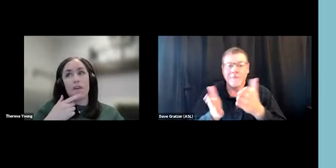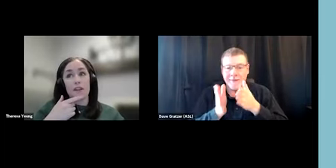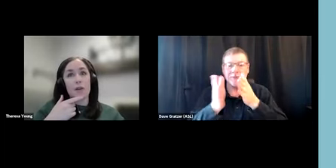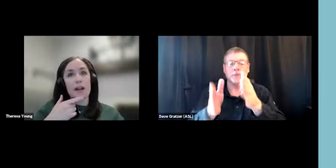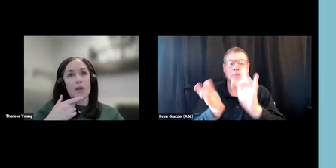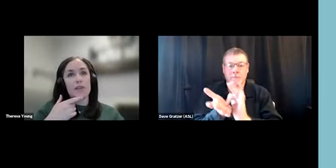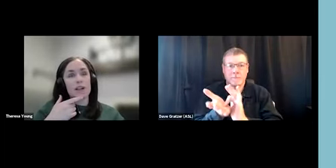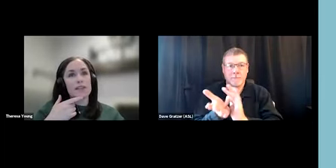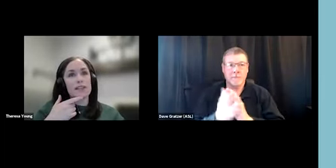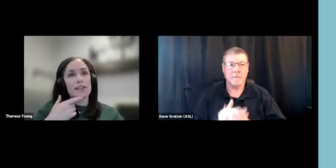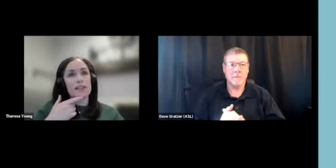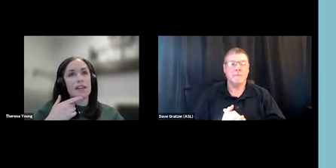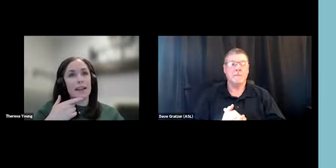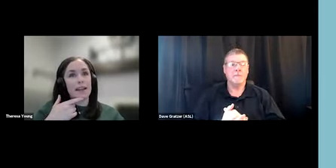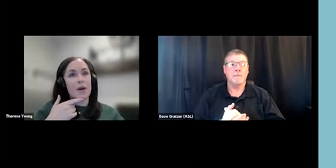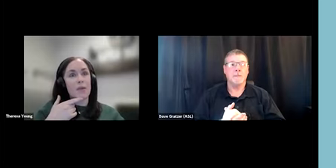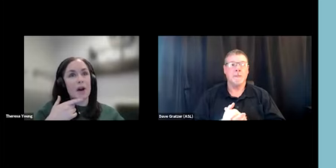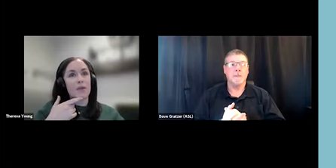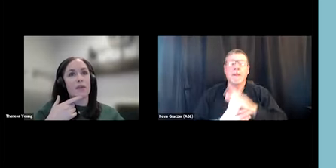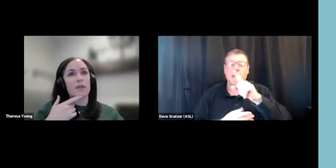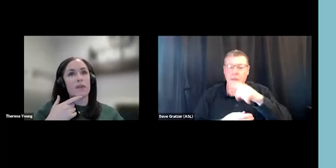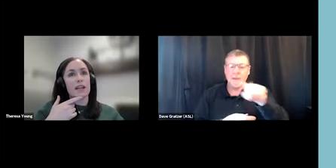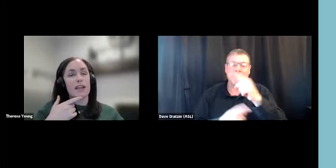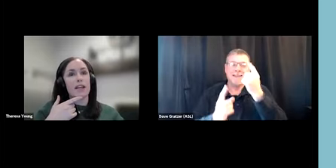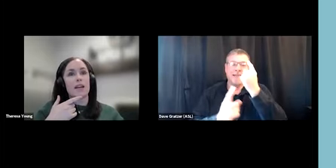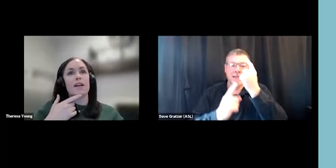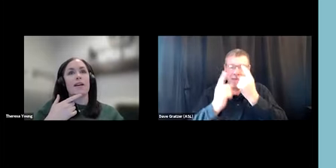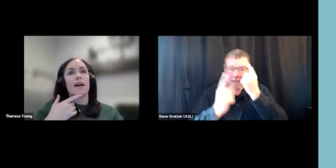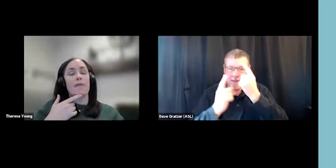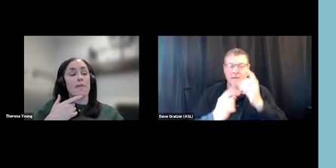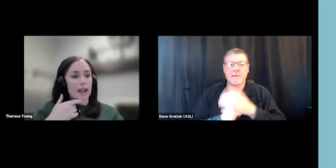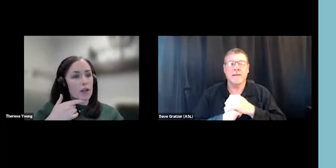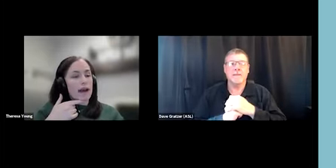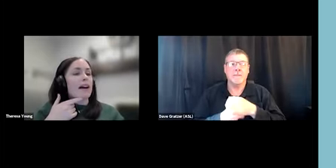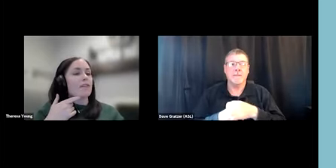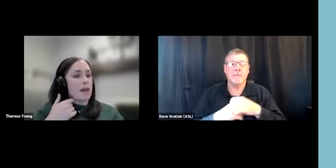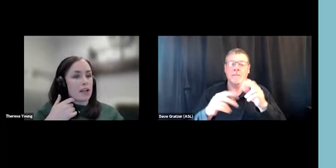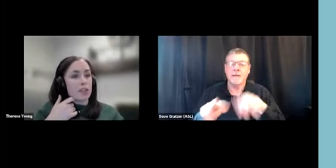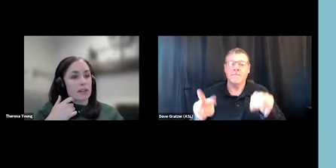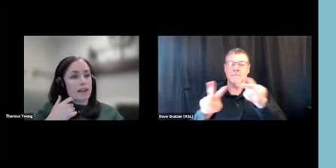within their menu of services, thinking about the value add of making sure that